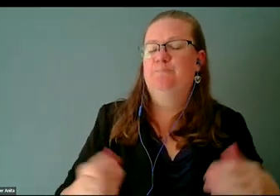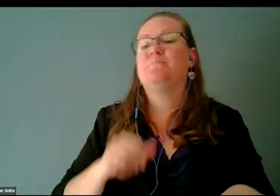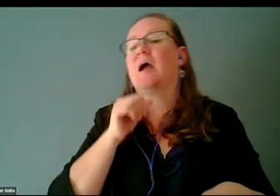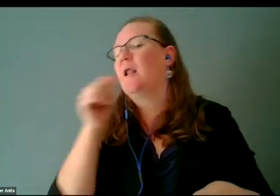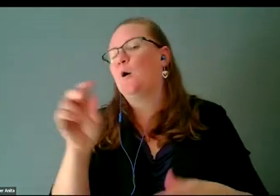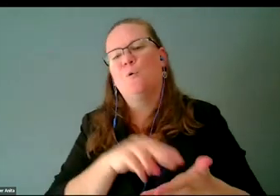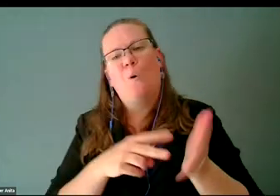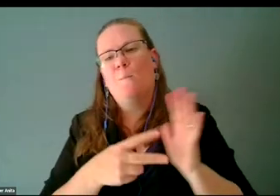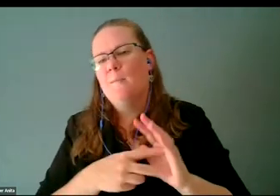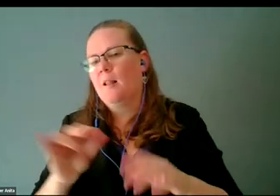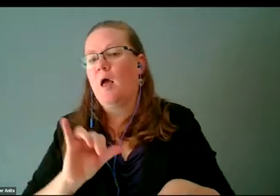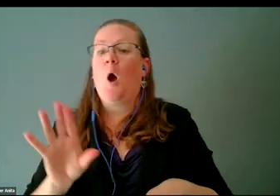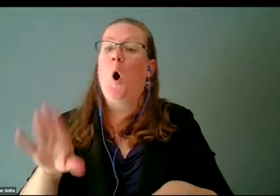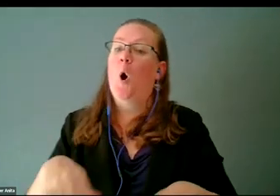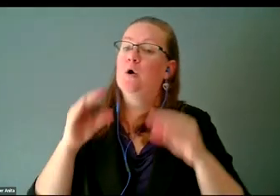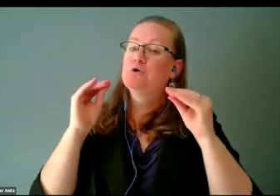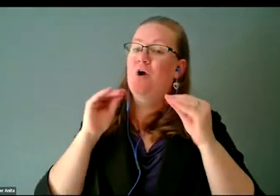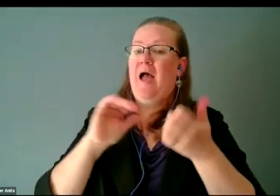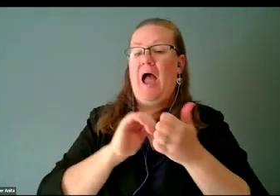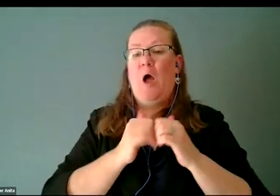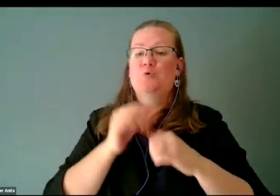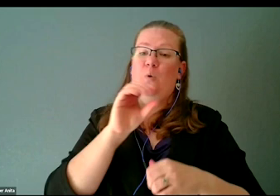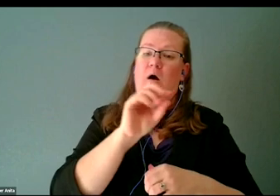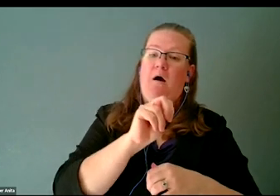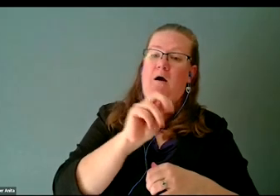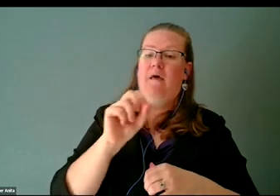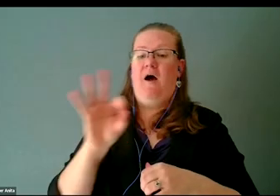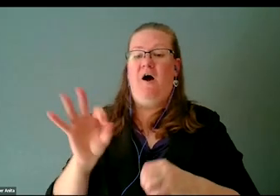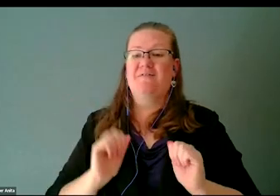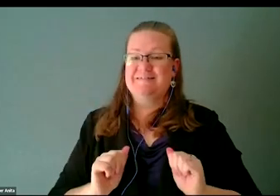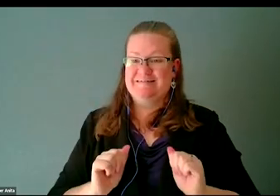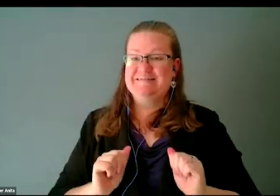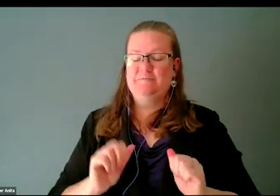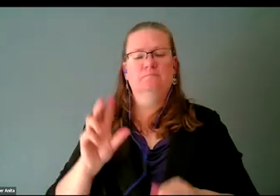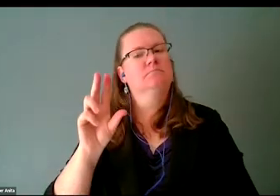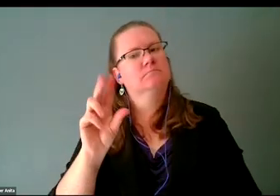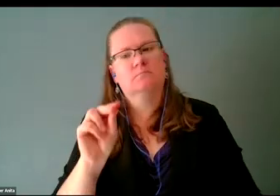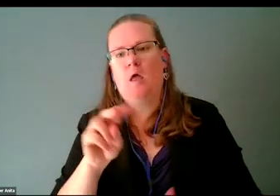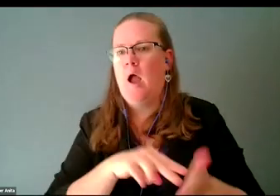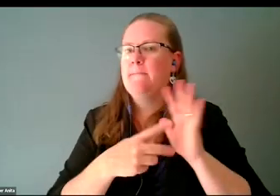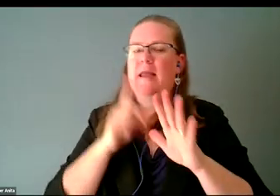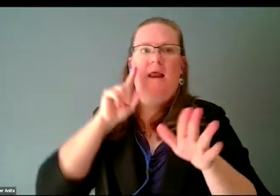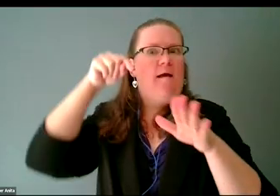on how to turn it on and turn it off." These folks are going in in and literally building technologies